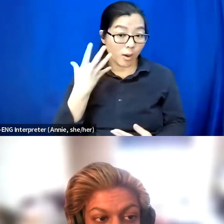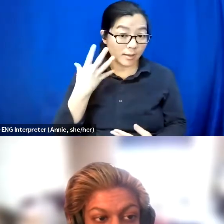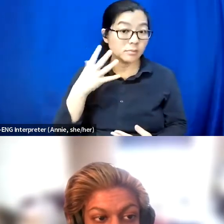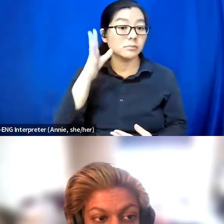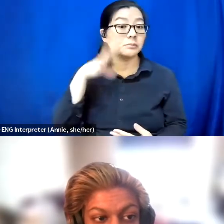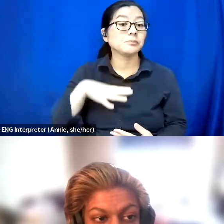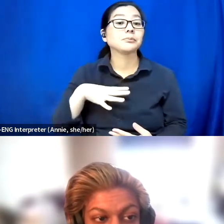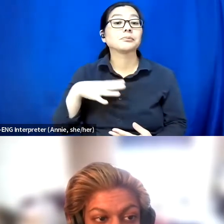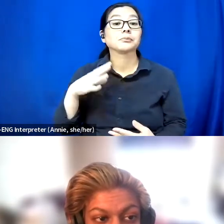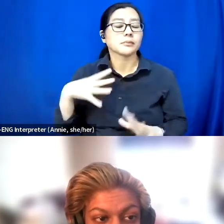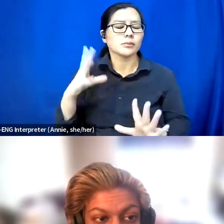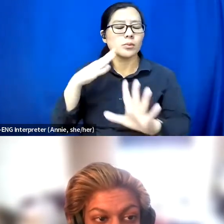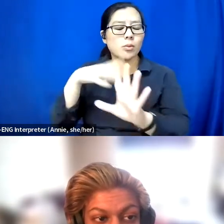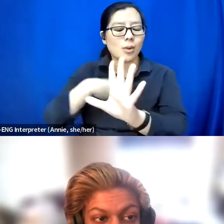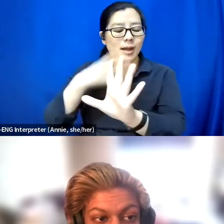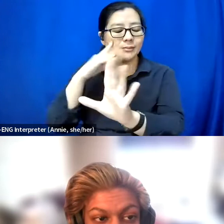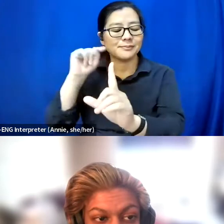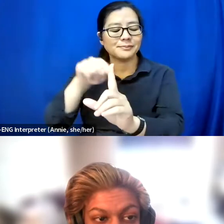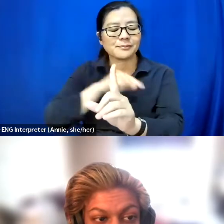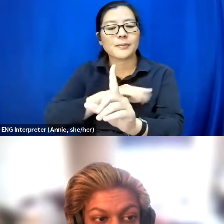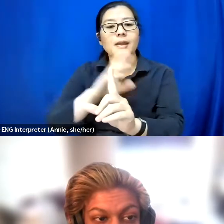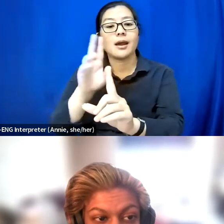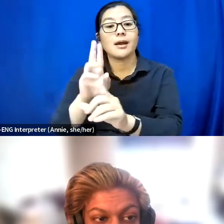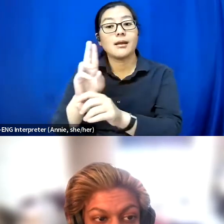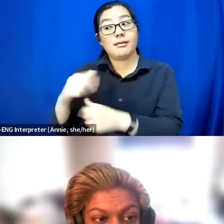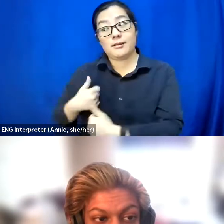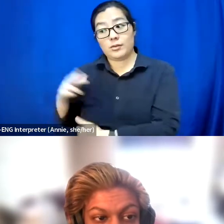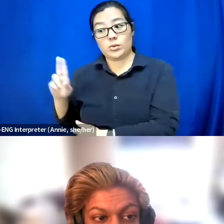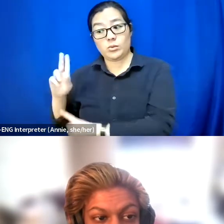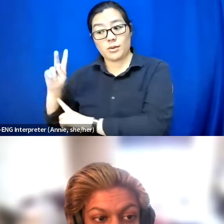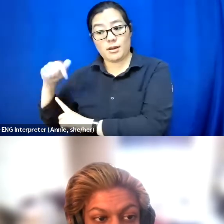I live in London, and I'm wearing a bright --